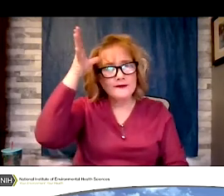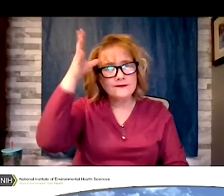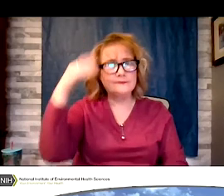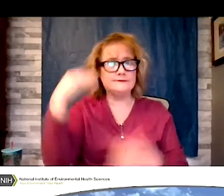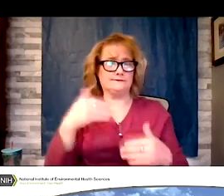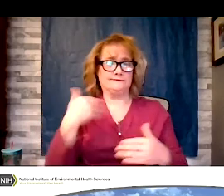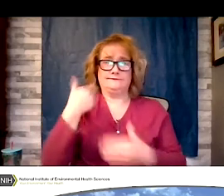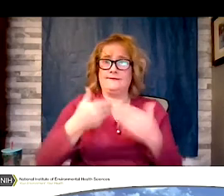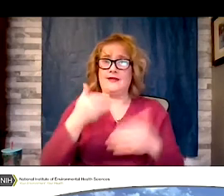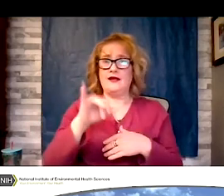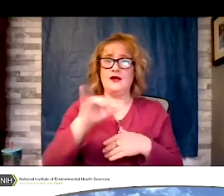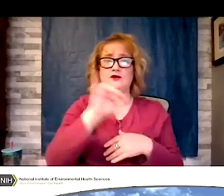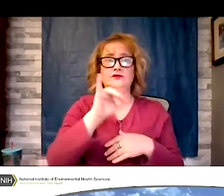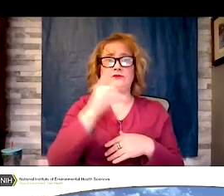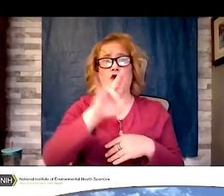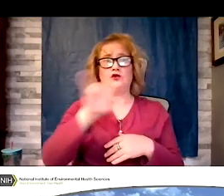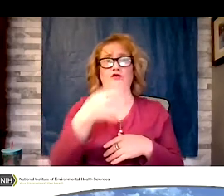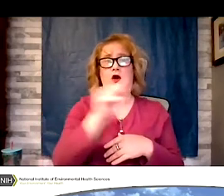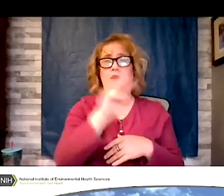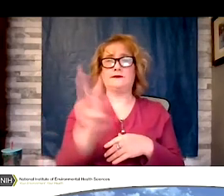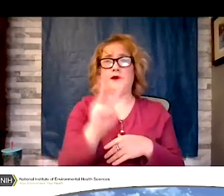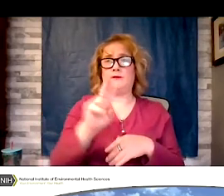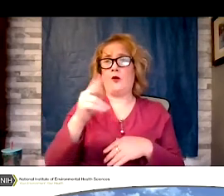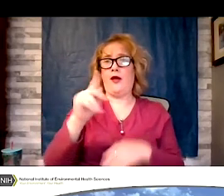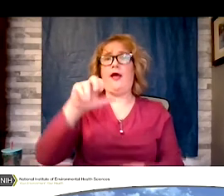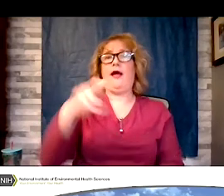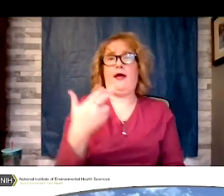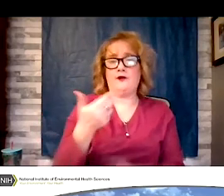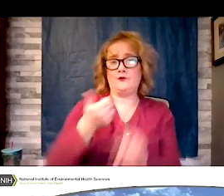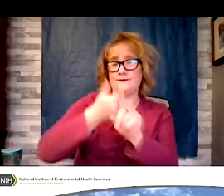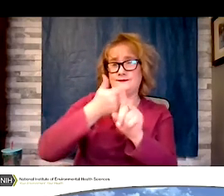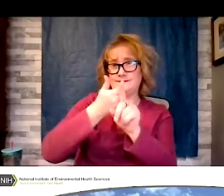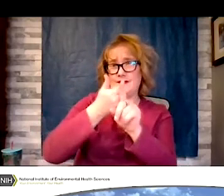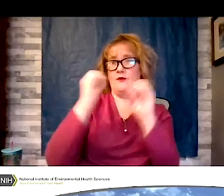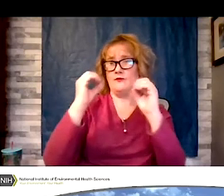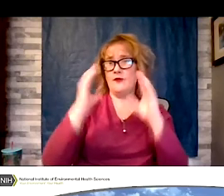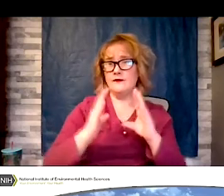hatch professor professor